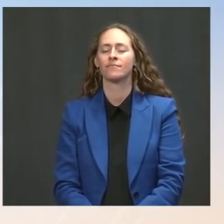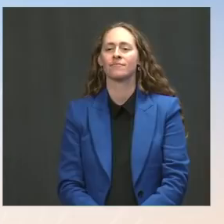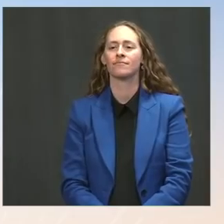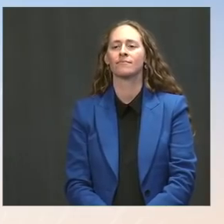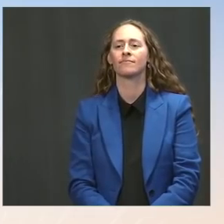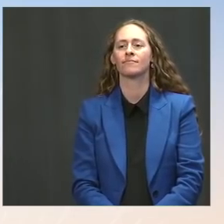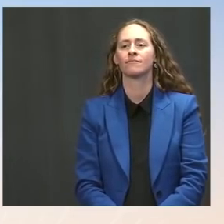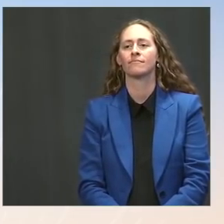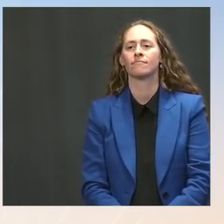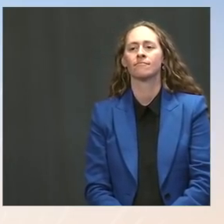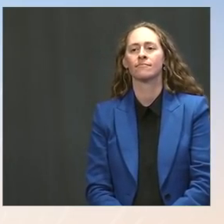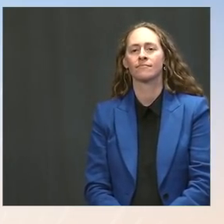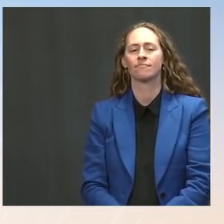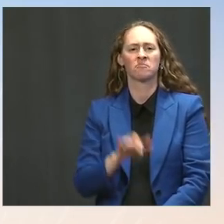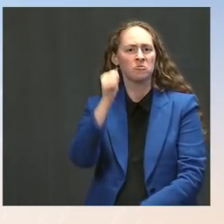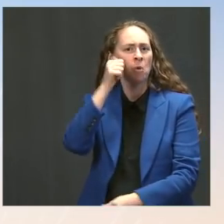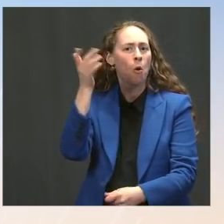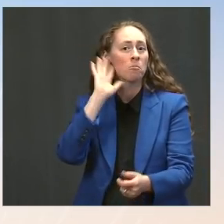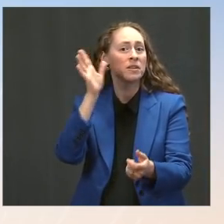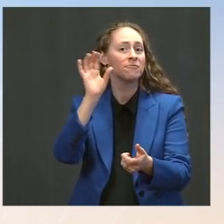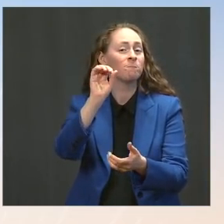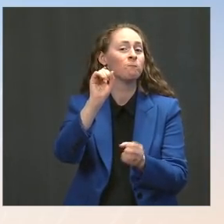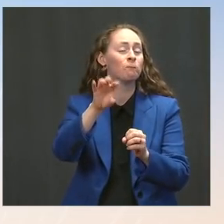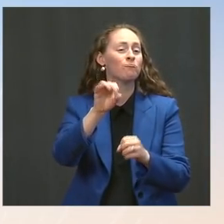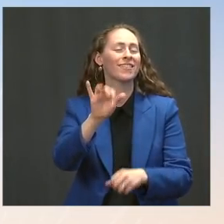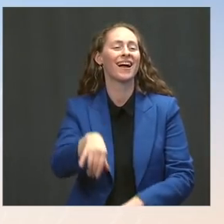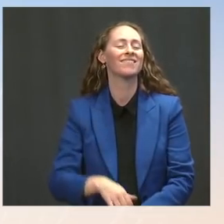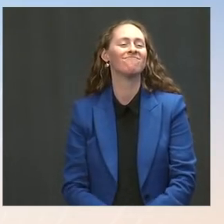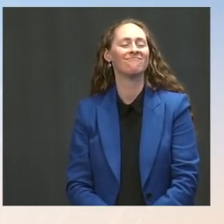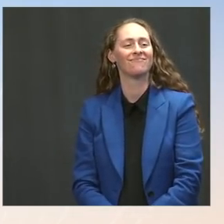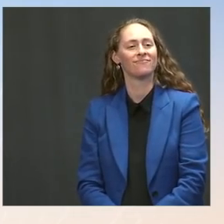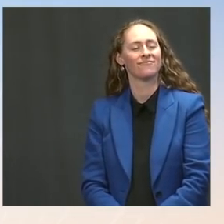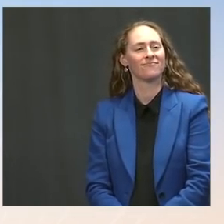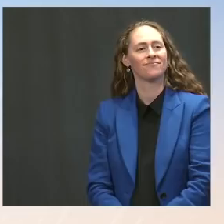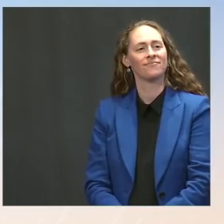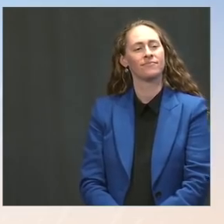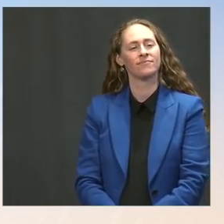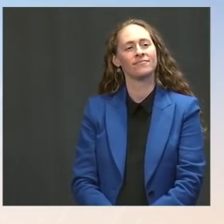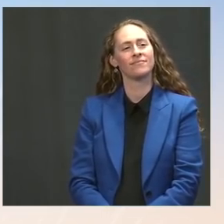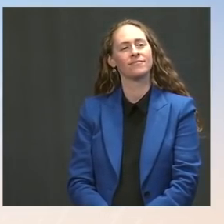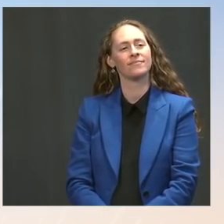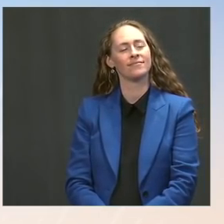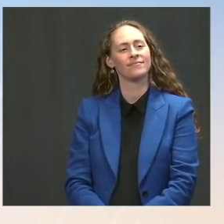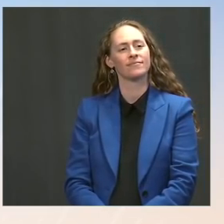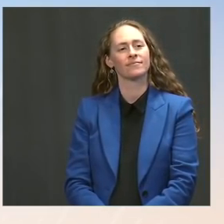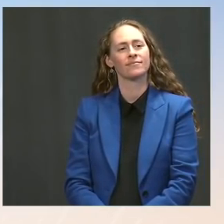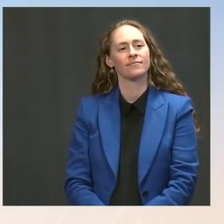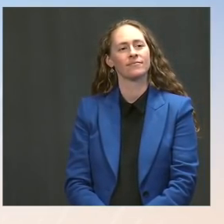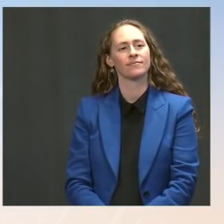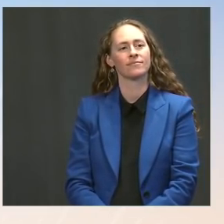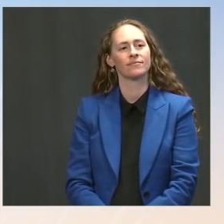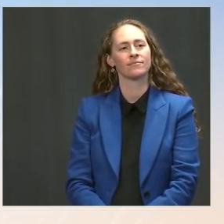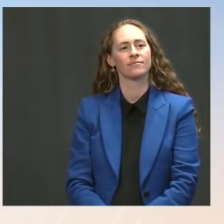Go ahead. The Press: Thanks, Jen. To follow up on masks, Dr. Fauci confirmed yesterday he was obviously part of the discussions.